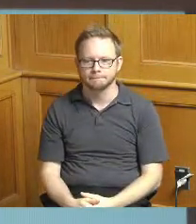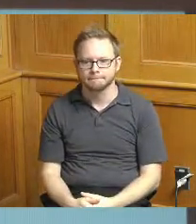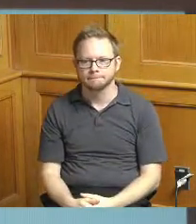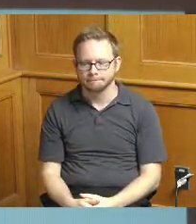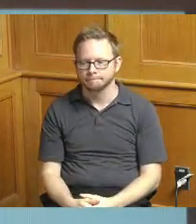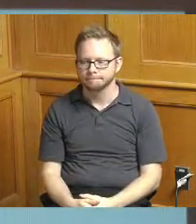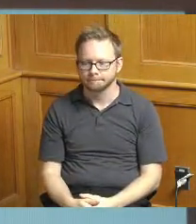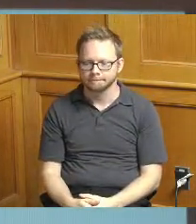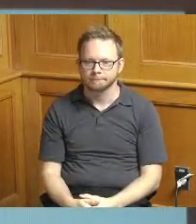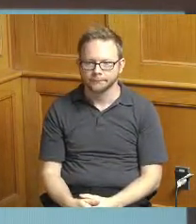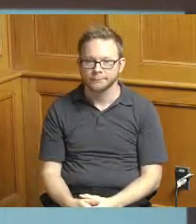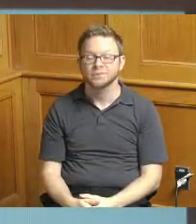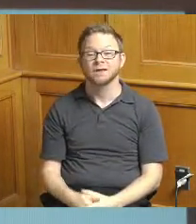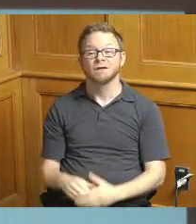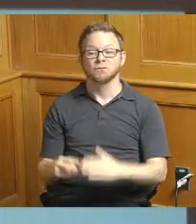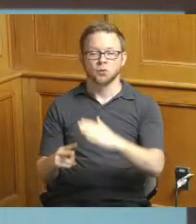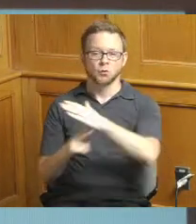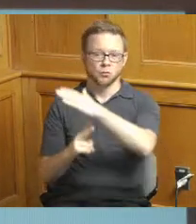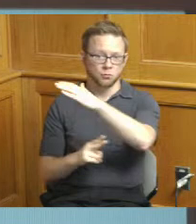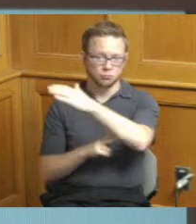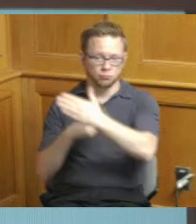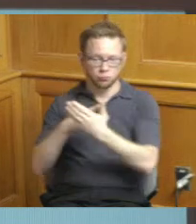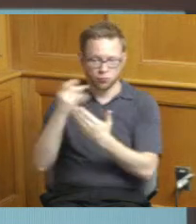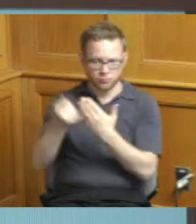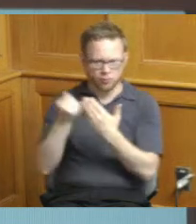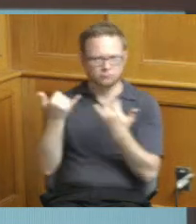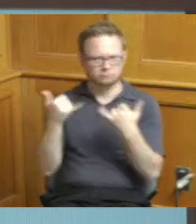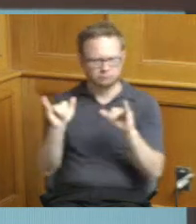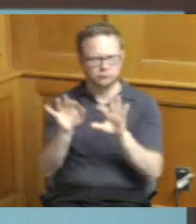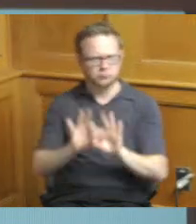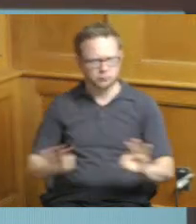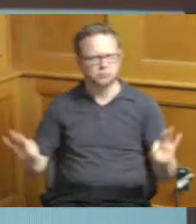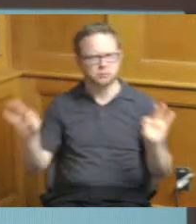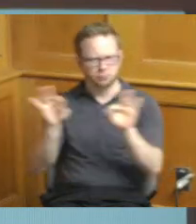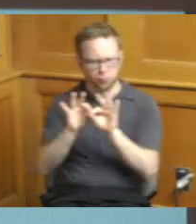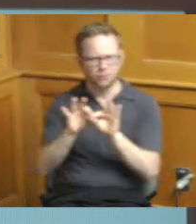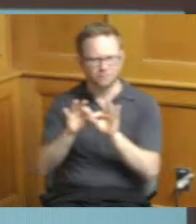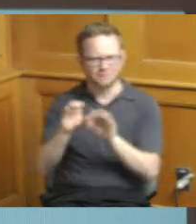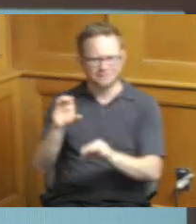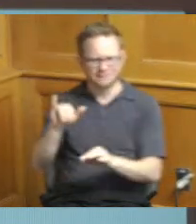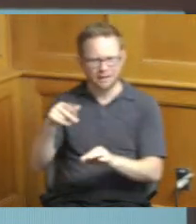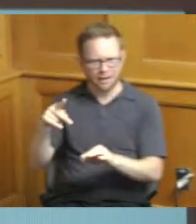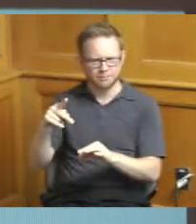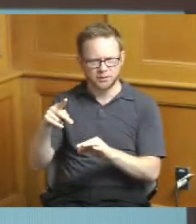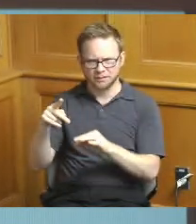have our bridge projects are still a large part of the capital program the bridge as you would recall